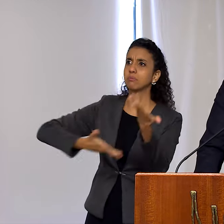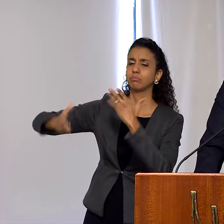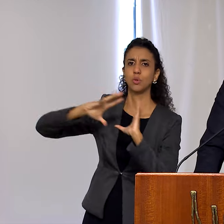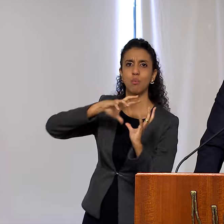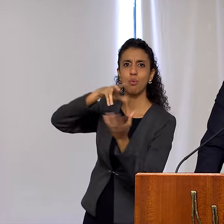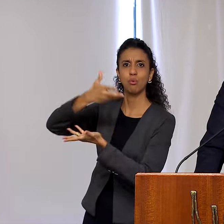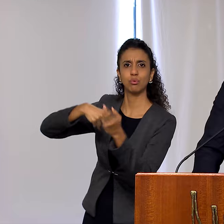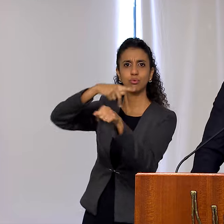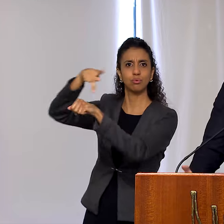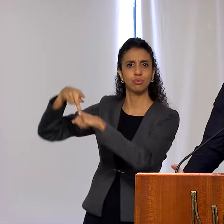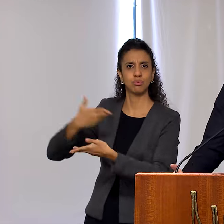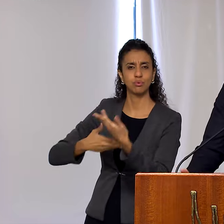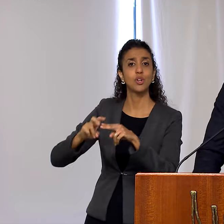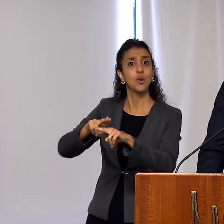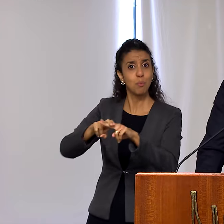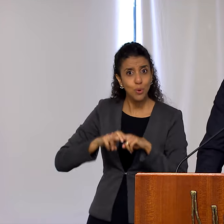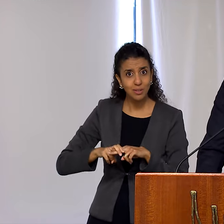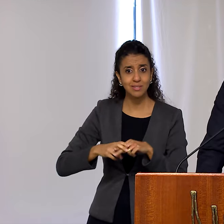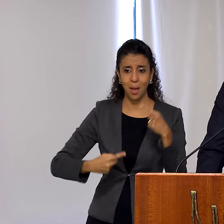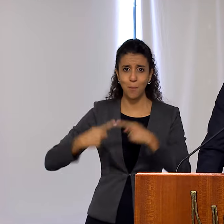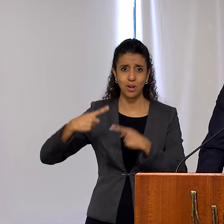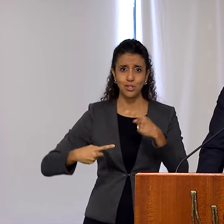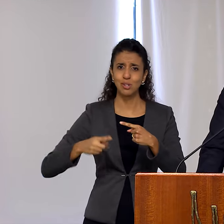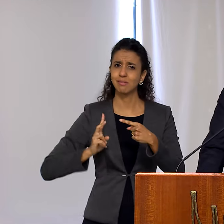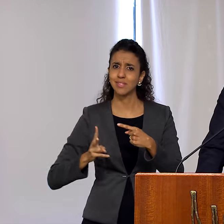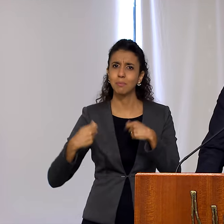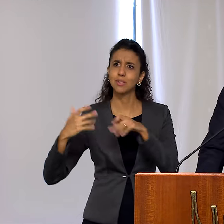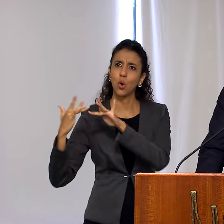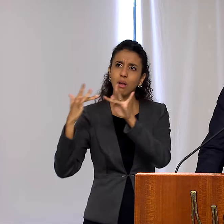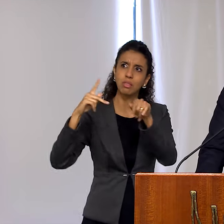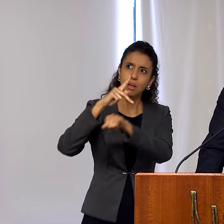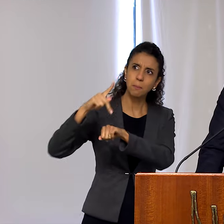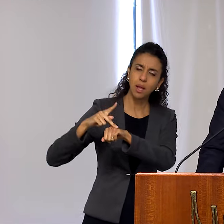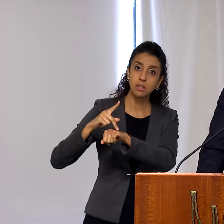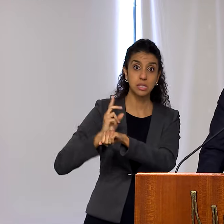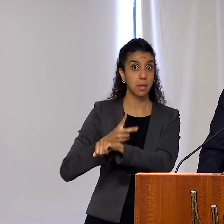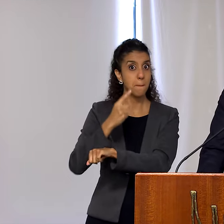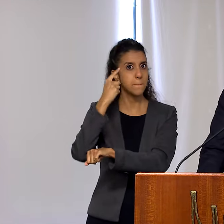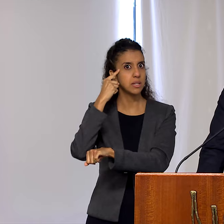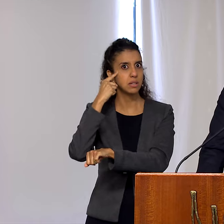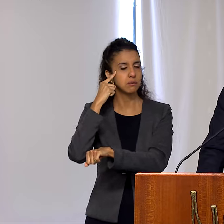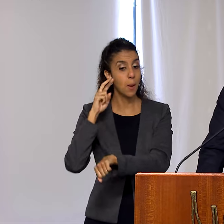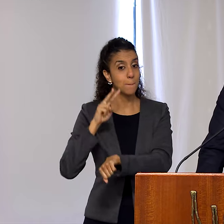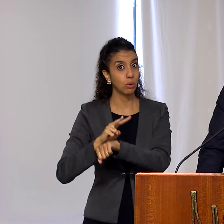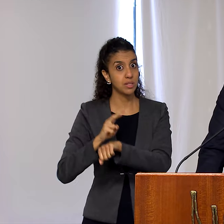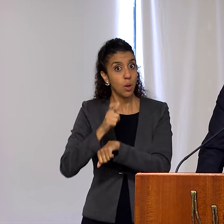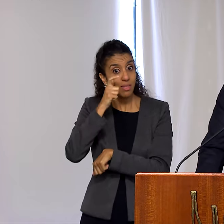our foreign policy has a universalist meaning, always guided by the protection of our legitimate interests.